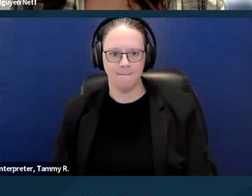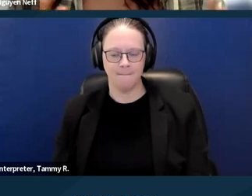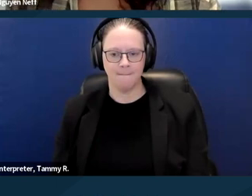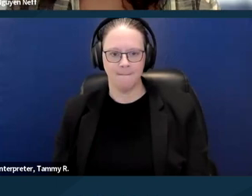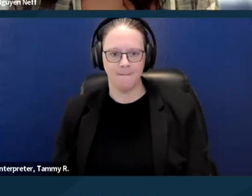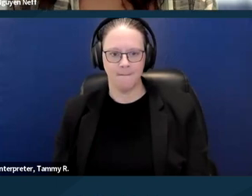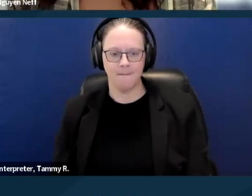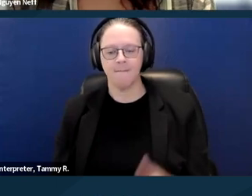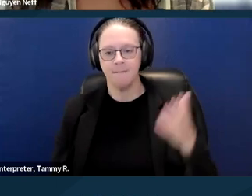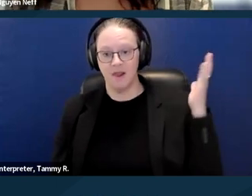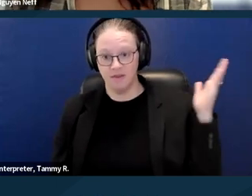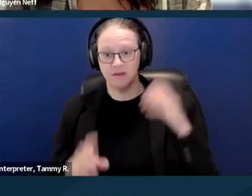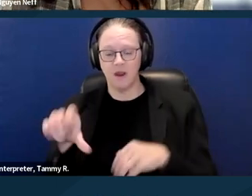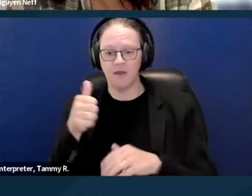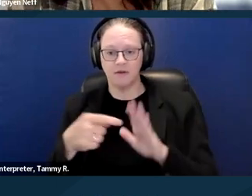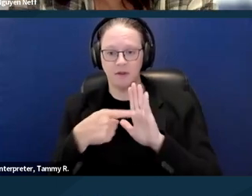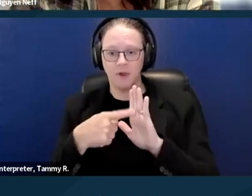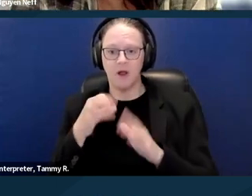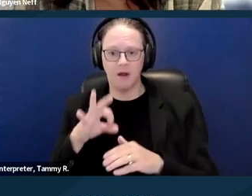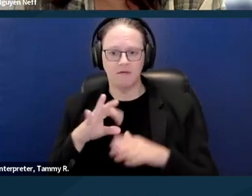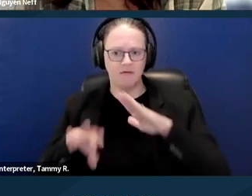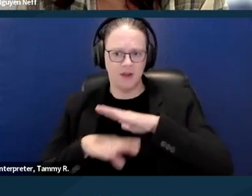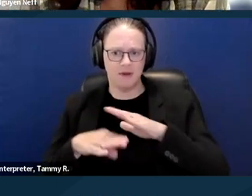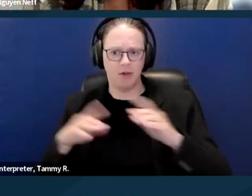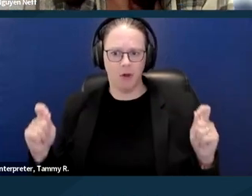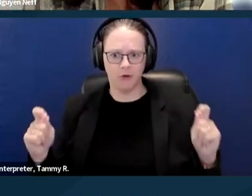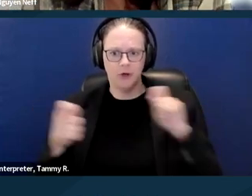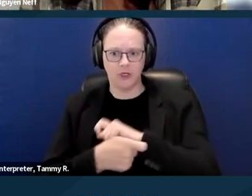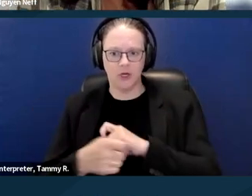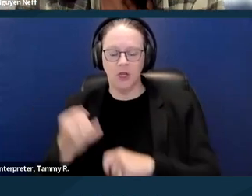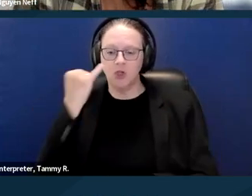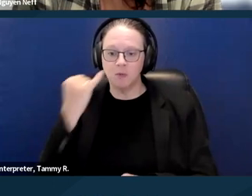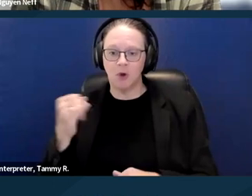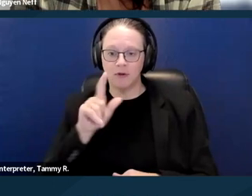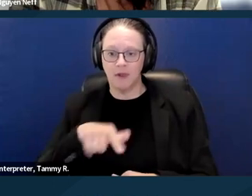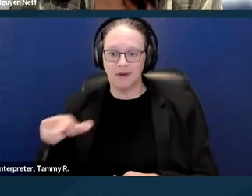Oh, here. Well, here's another example of fundamental alteration if a landlord doesn't normally provide social services.